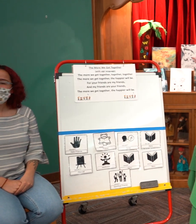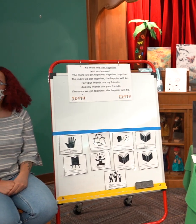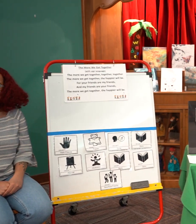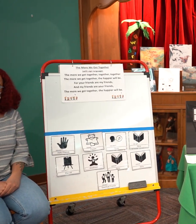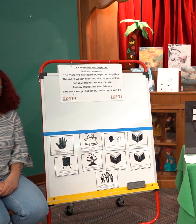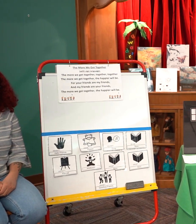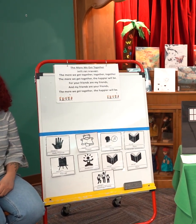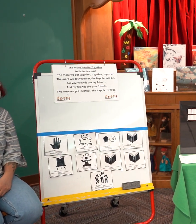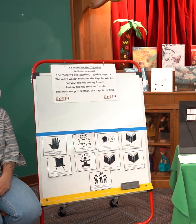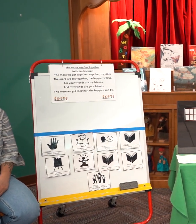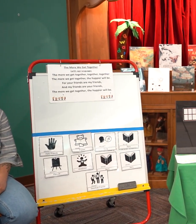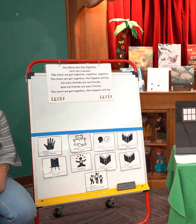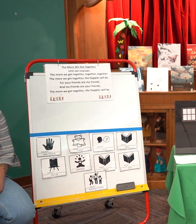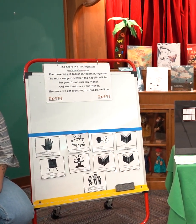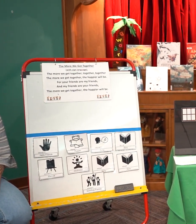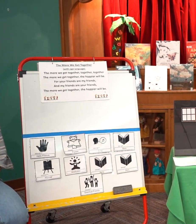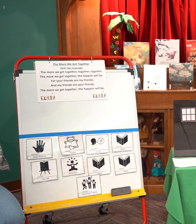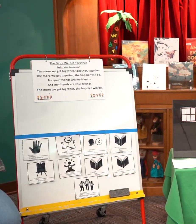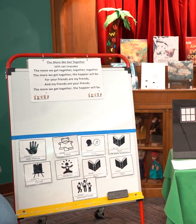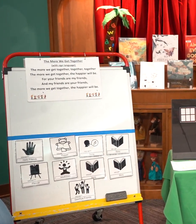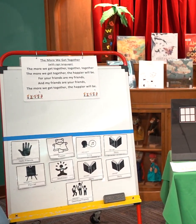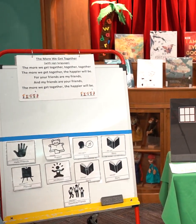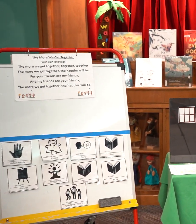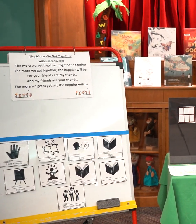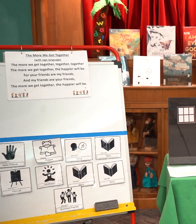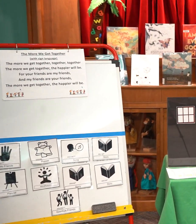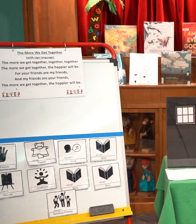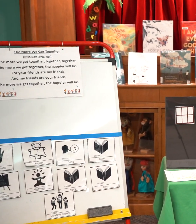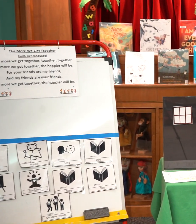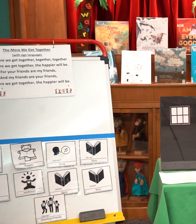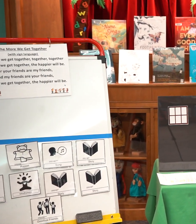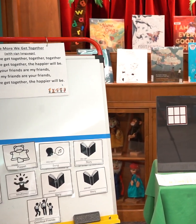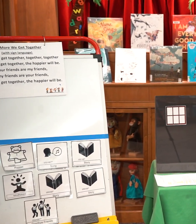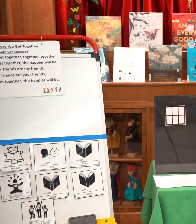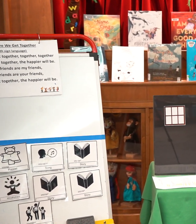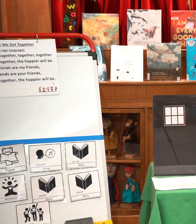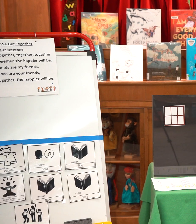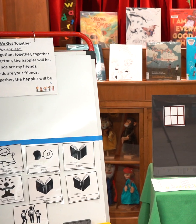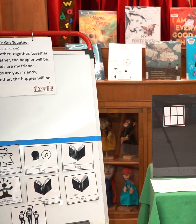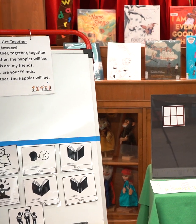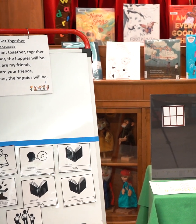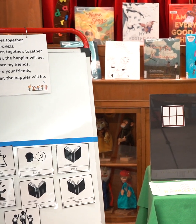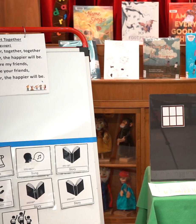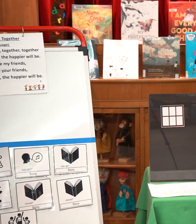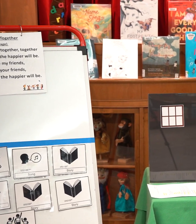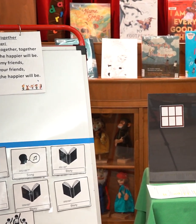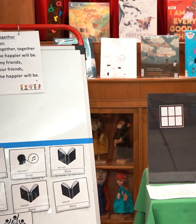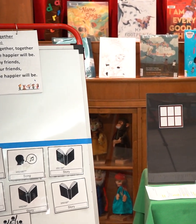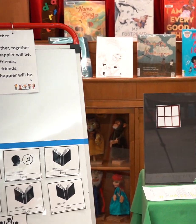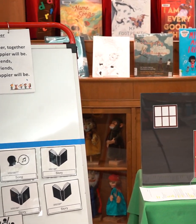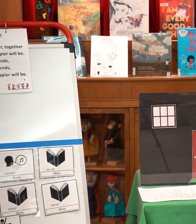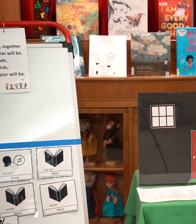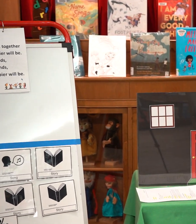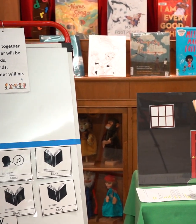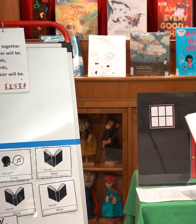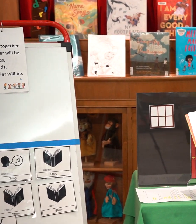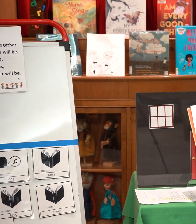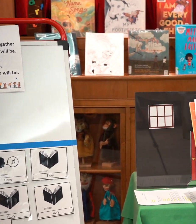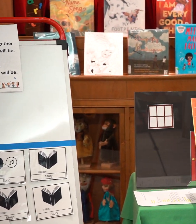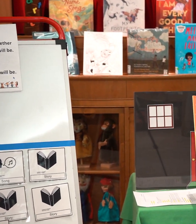inside and it's a wonderful story that i can't wait to share it's called outside inside something